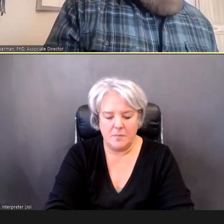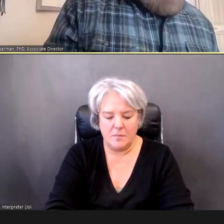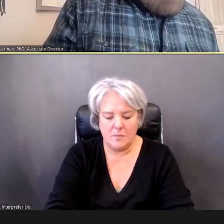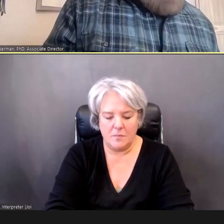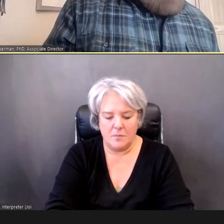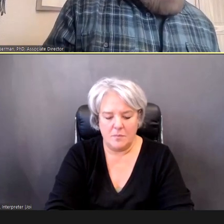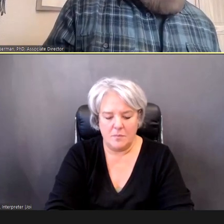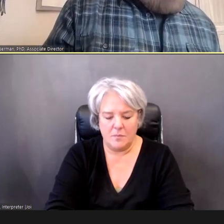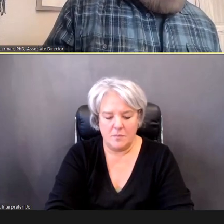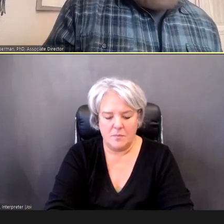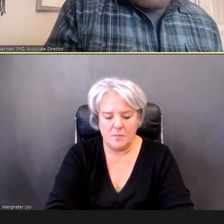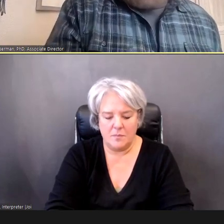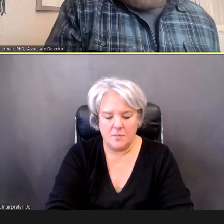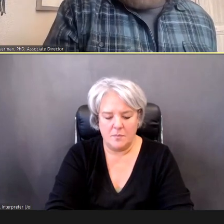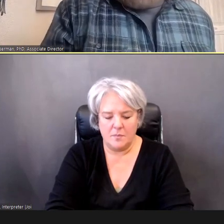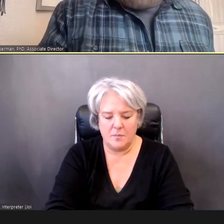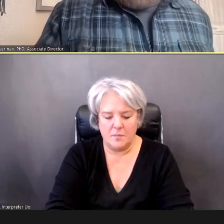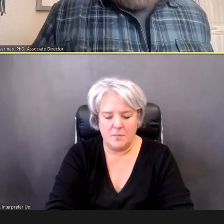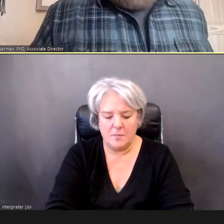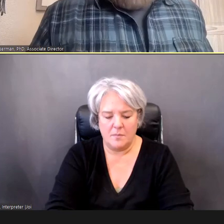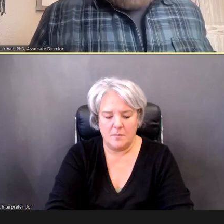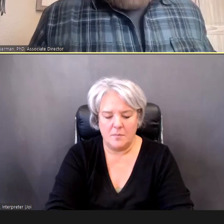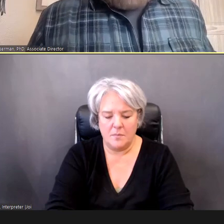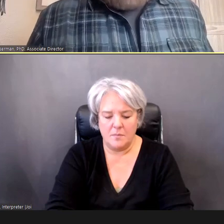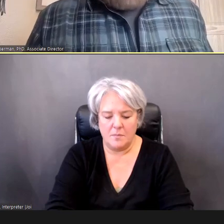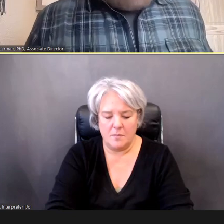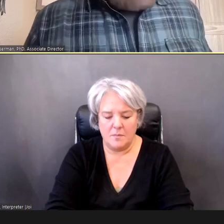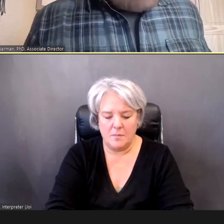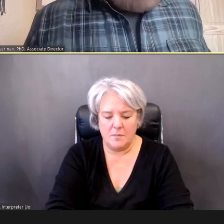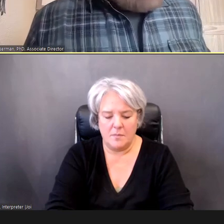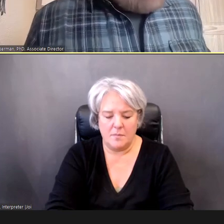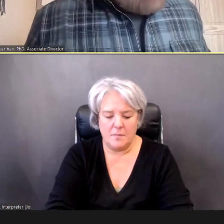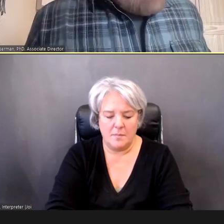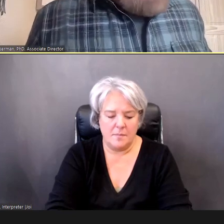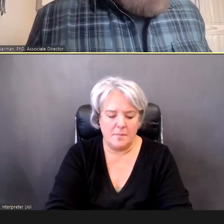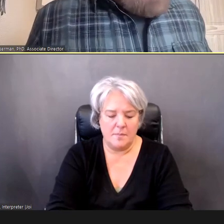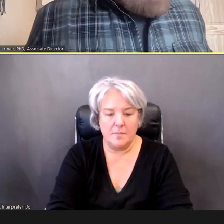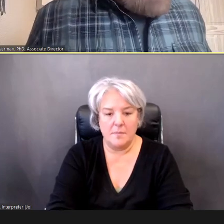Tell us if there are some questions that we haven't addressed that you